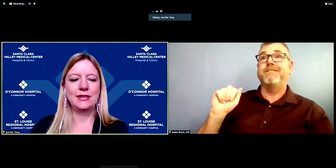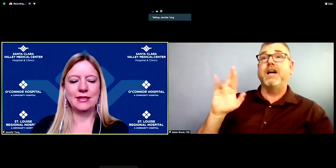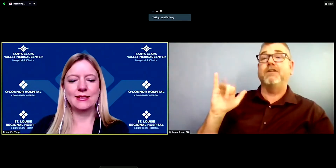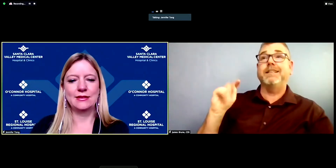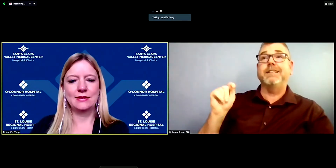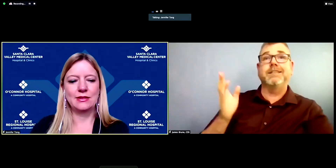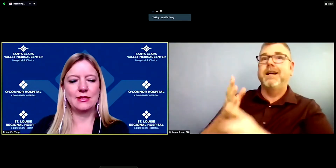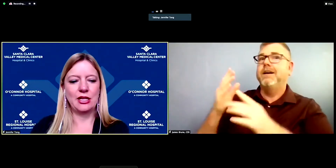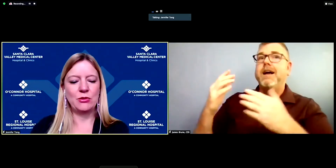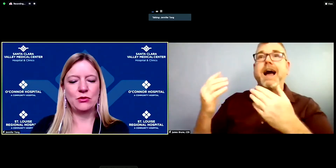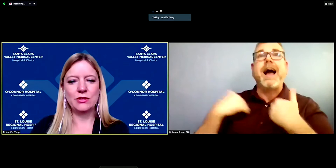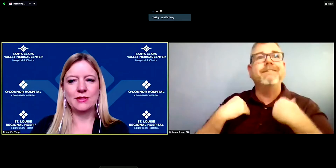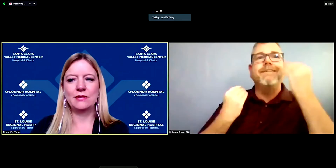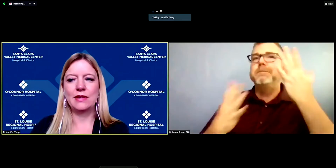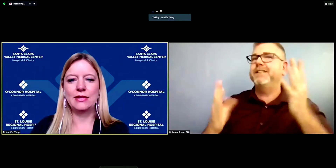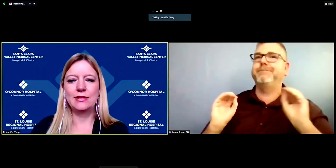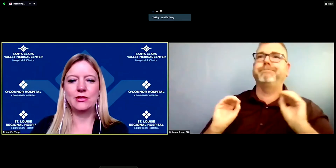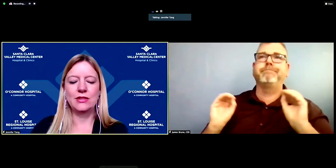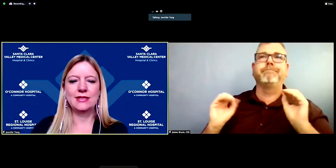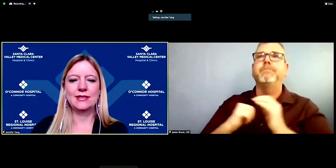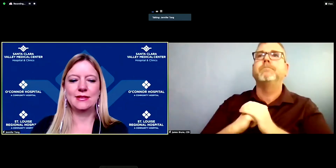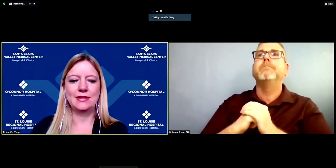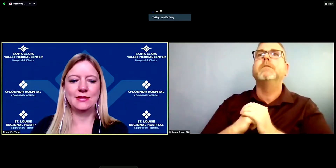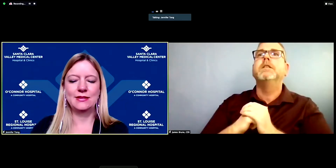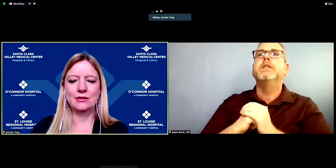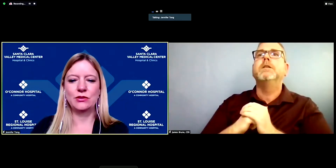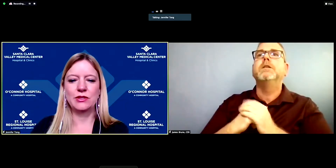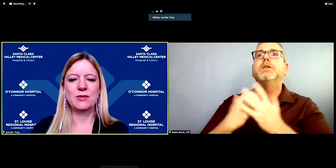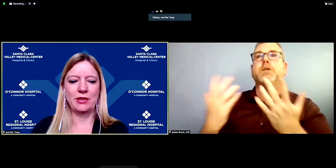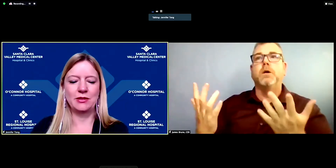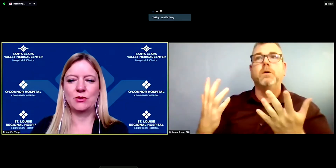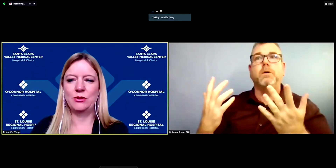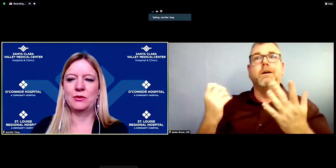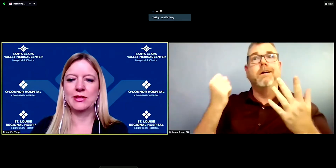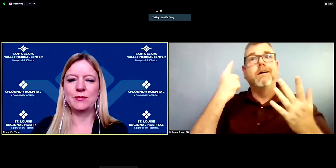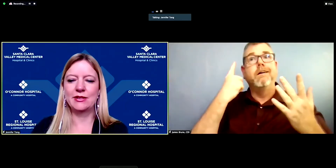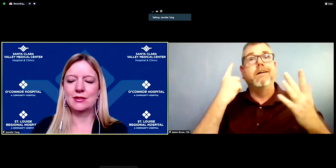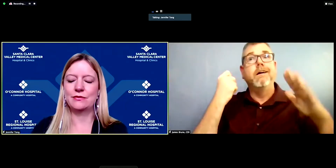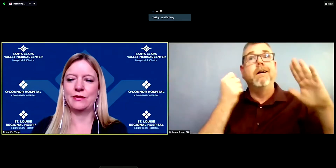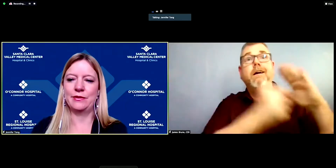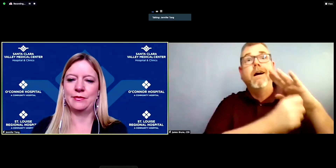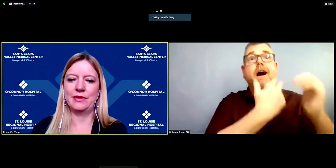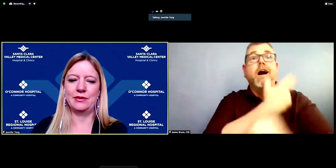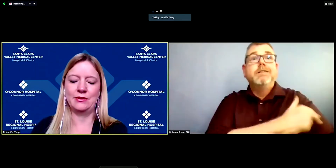yes, the the time course of that decrease does correspond, to what we would expect, from the